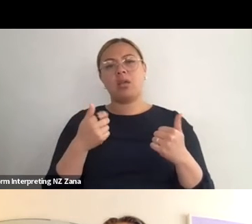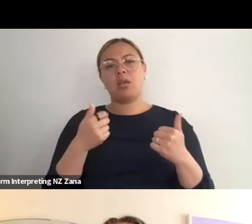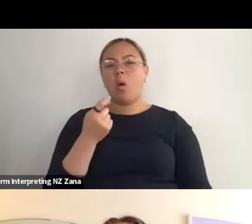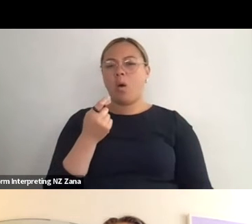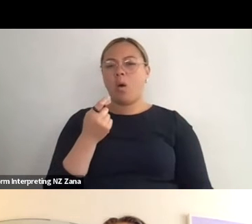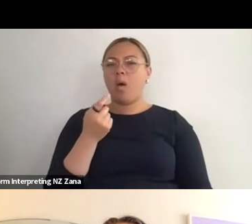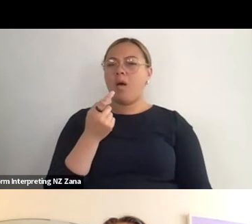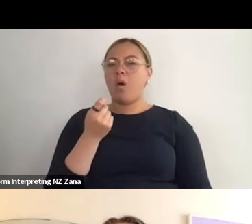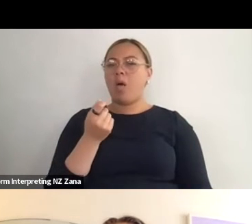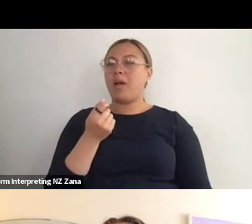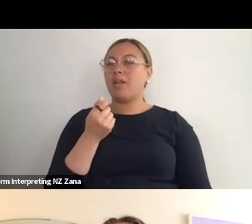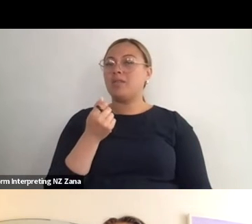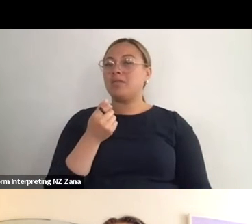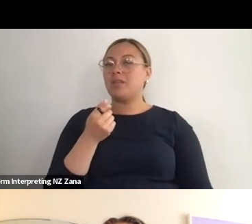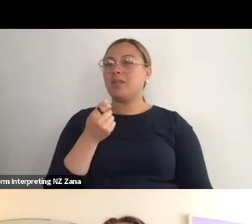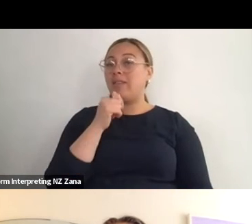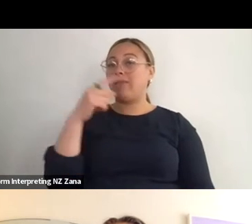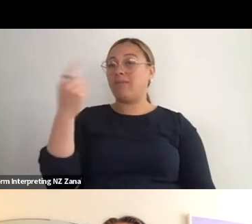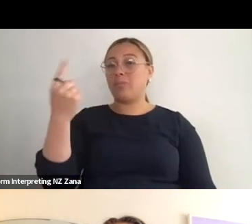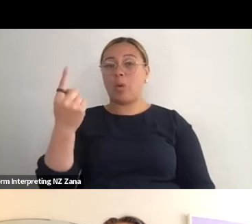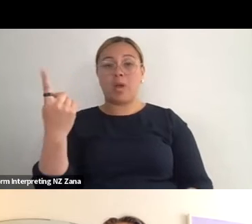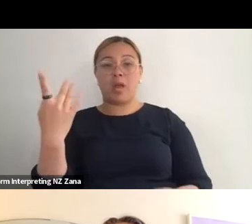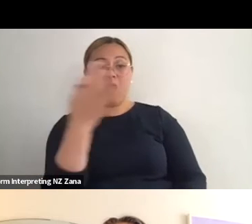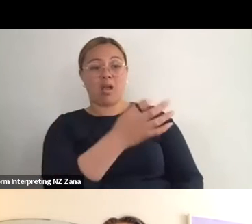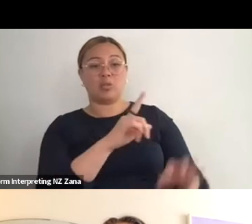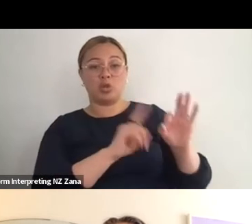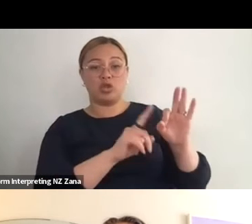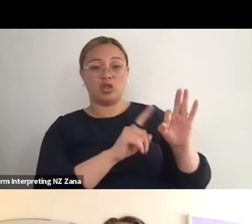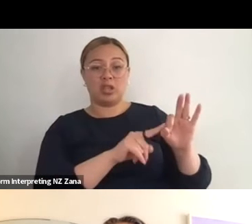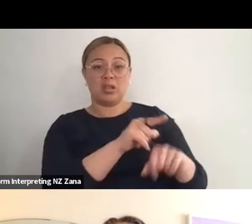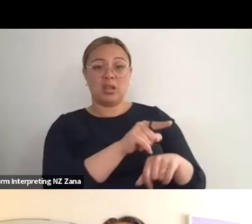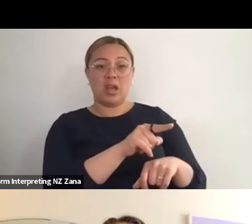answer to a question a lot of the time before they need to ask it, you know, so like if I get